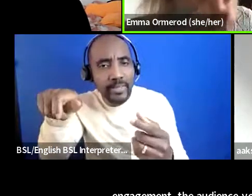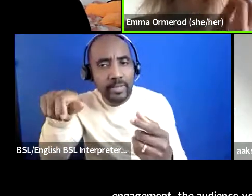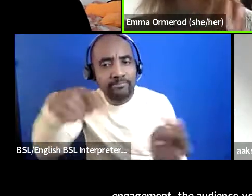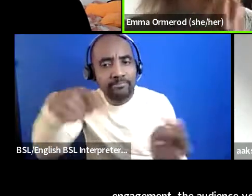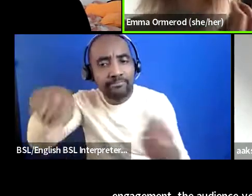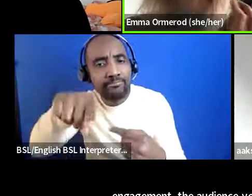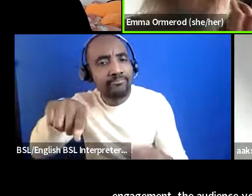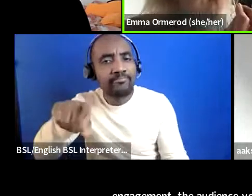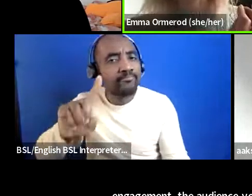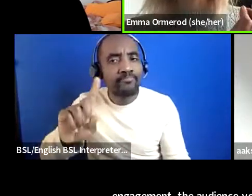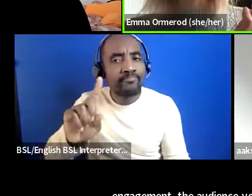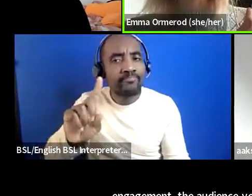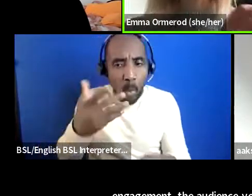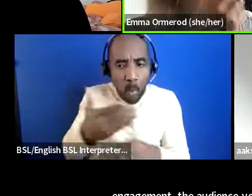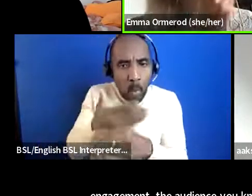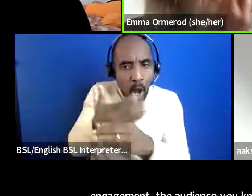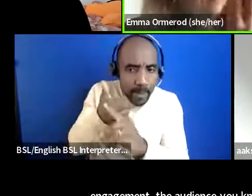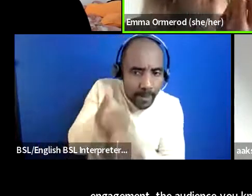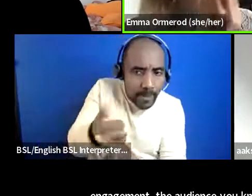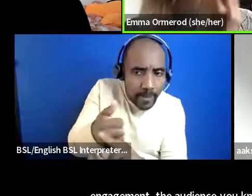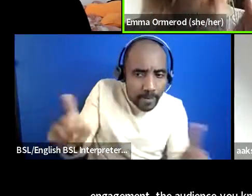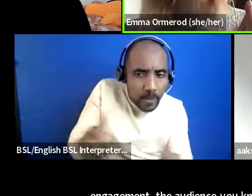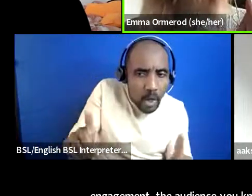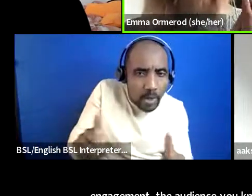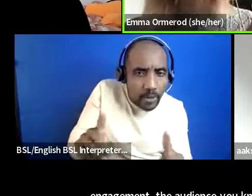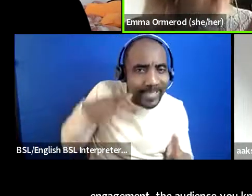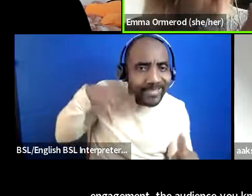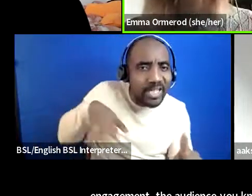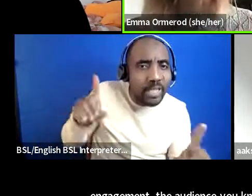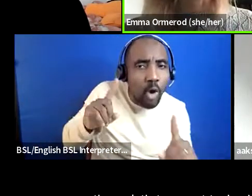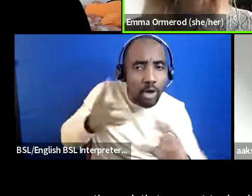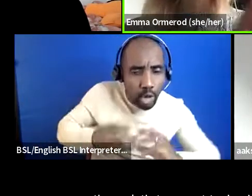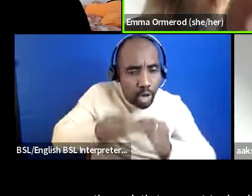what's the work that we want to do what are the creative pieces that we want to perform